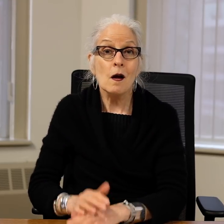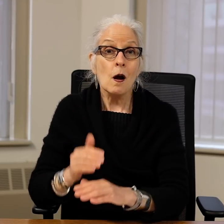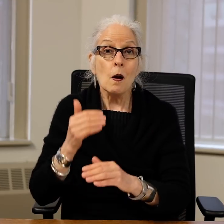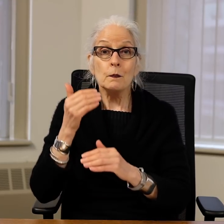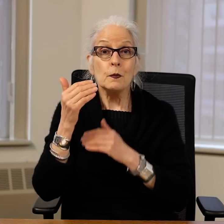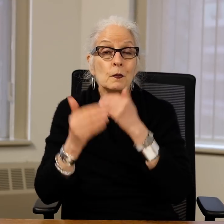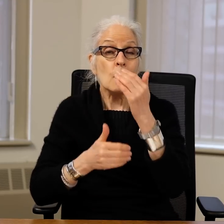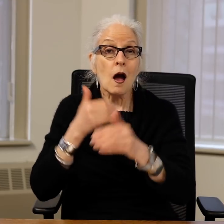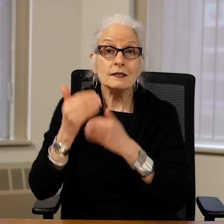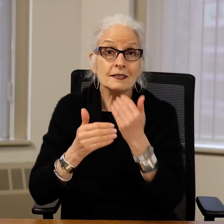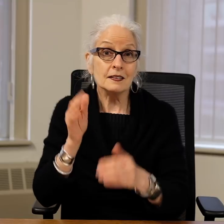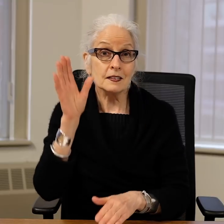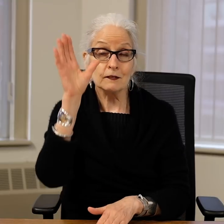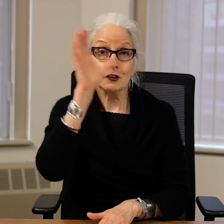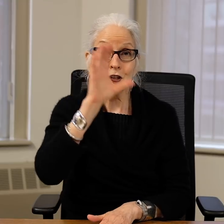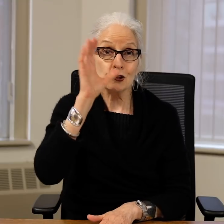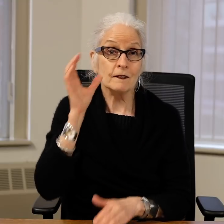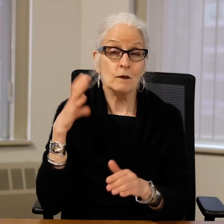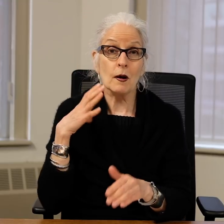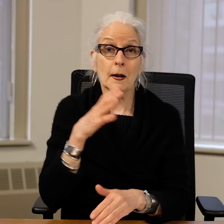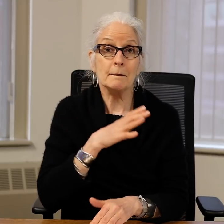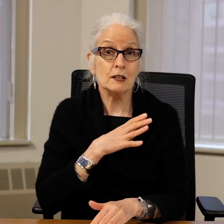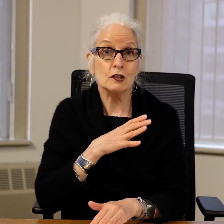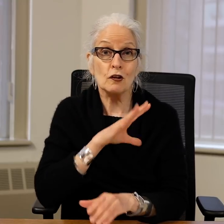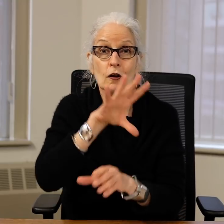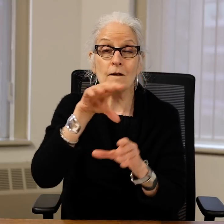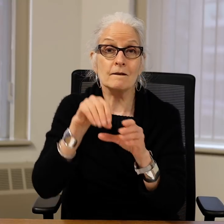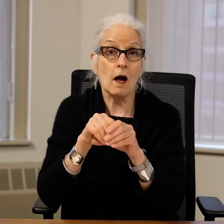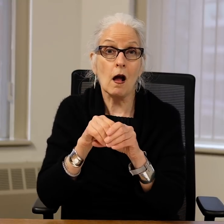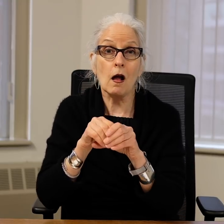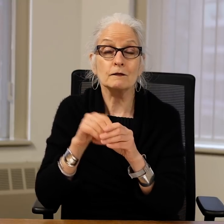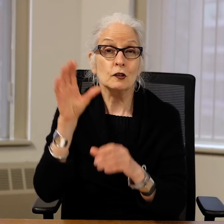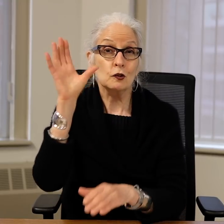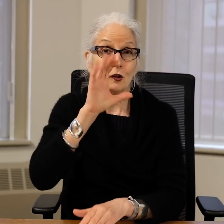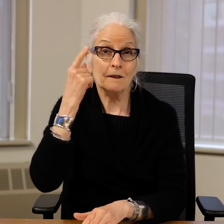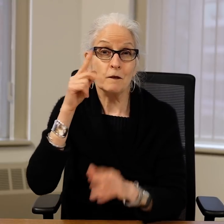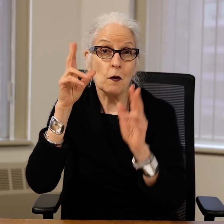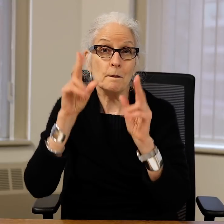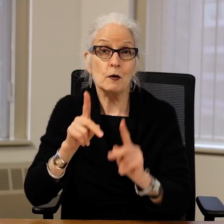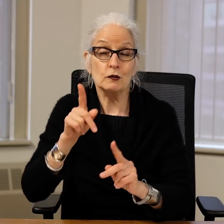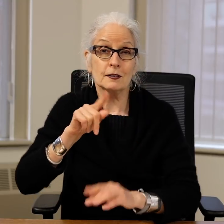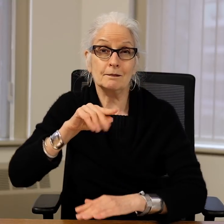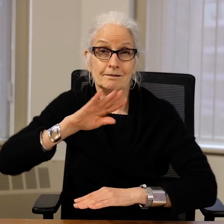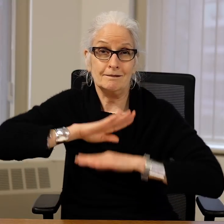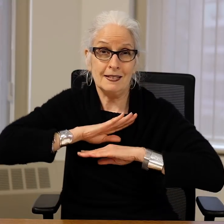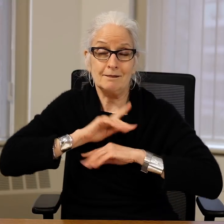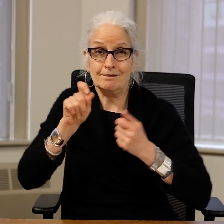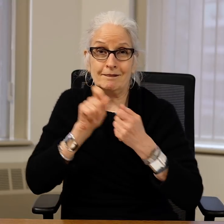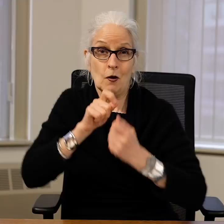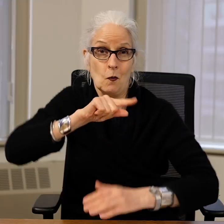The process of searching for a Commissioner involves seeking a candidate who meets specific qualifications